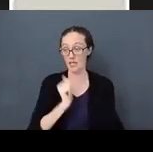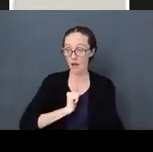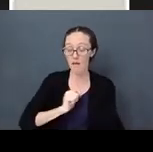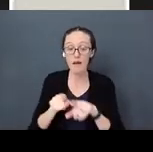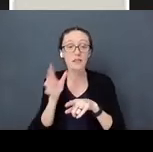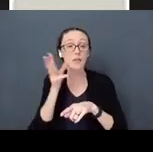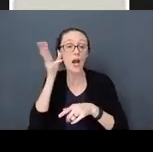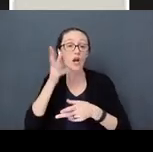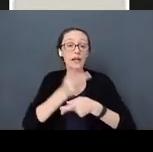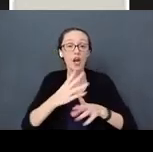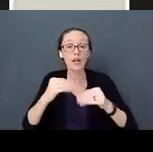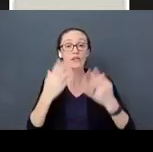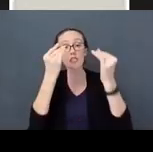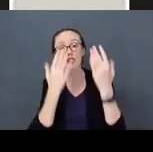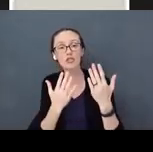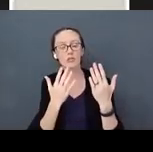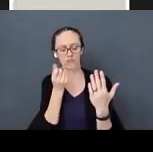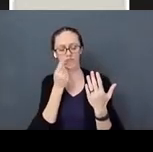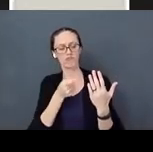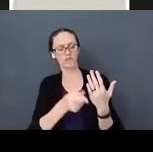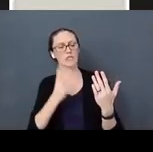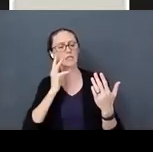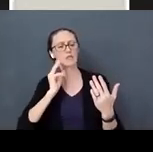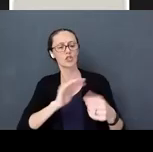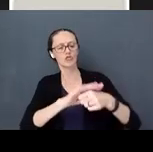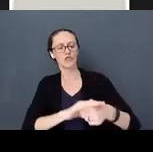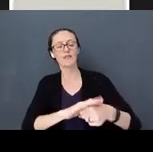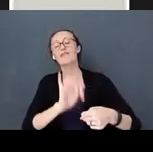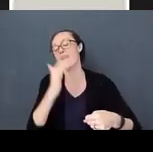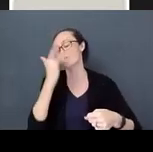we understand they are under stress, and that is why they are behaving that way, it makes us more